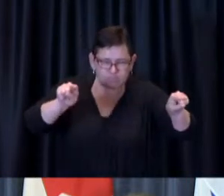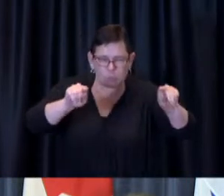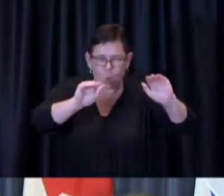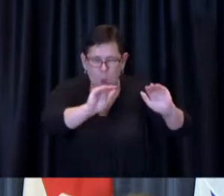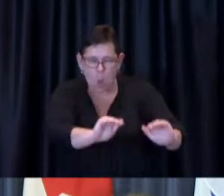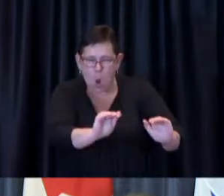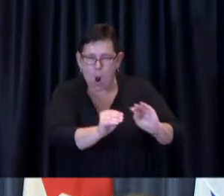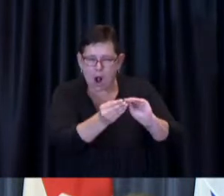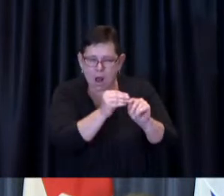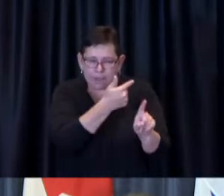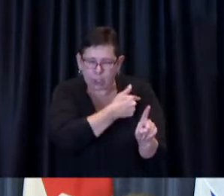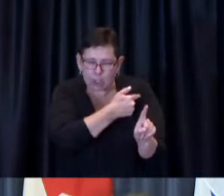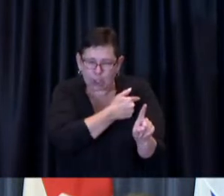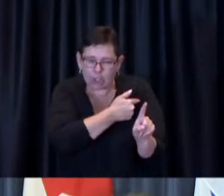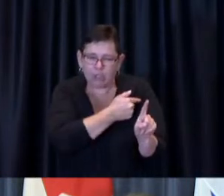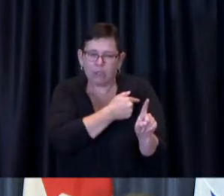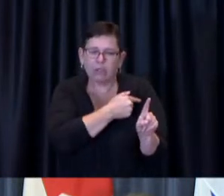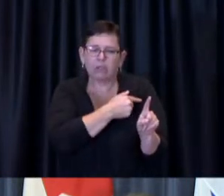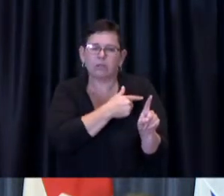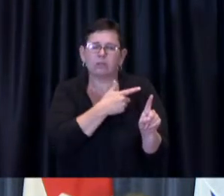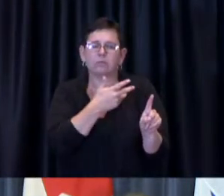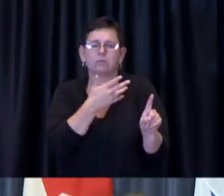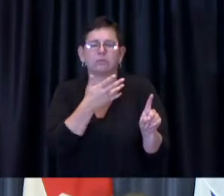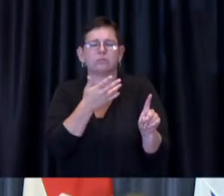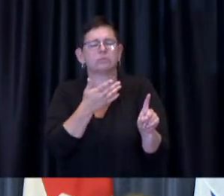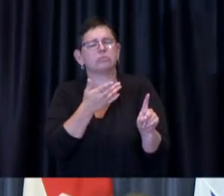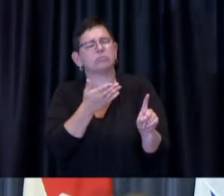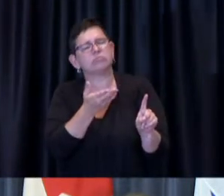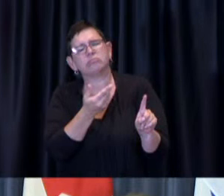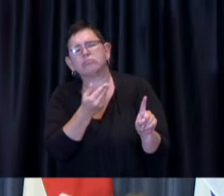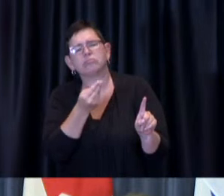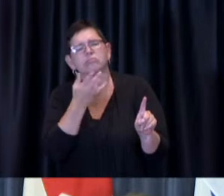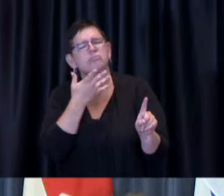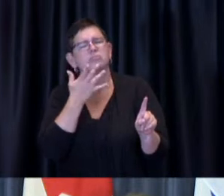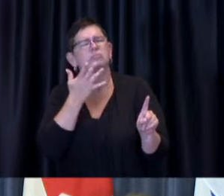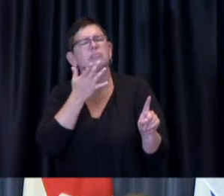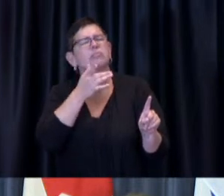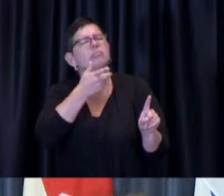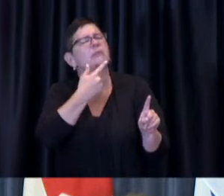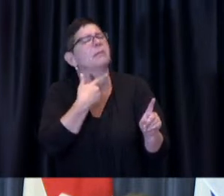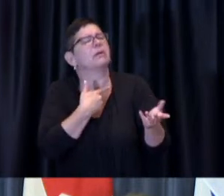gain a bit of a picture as to what that's going to look like and Dr. de Villa can you follow up with